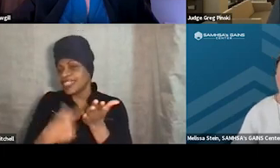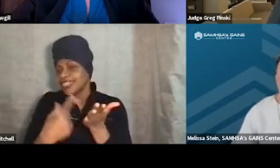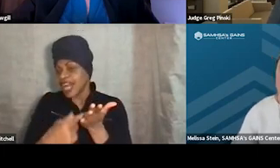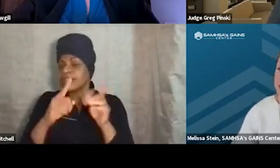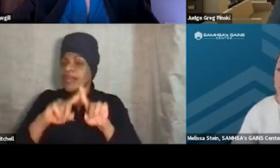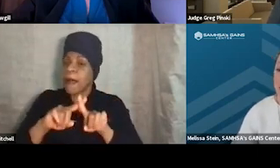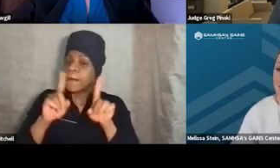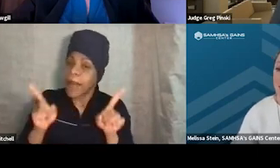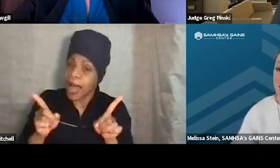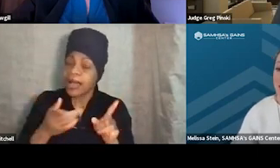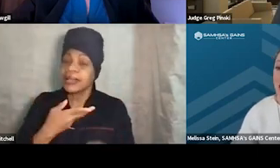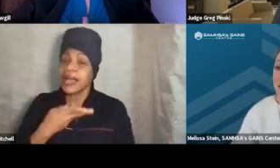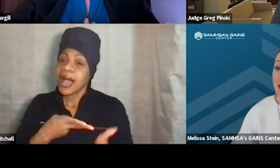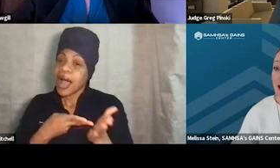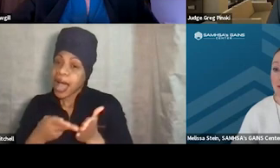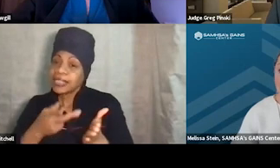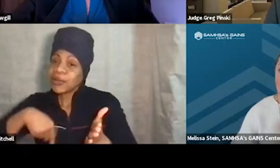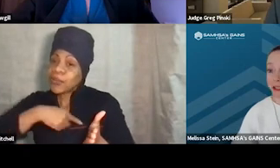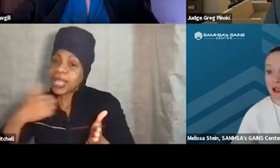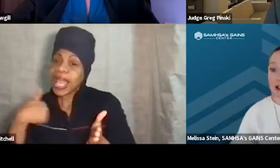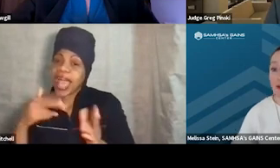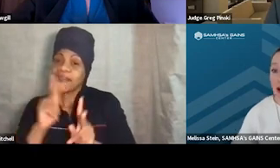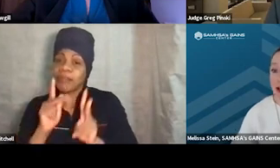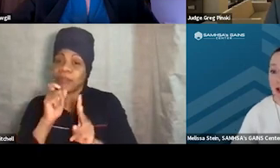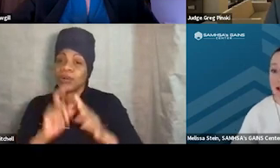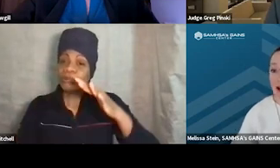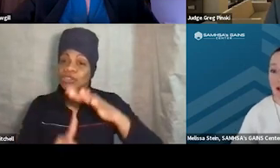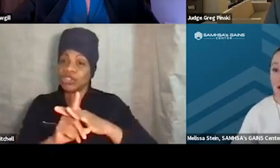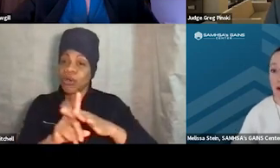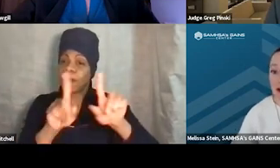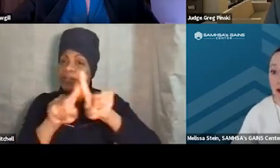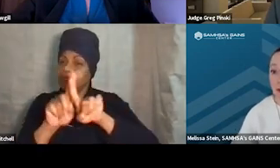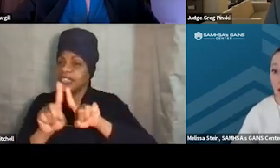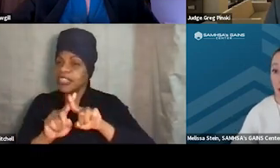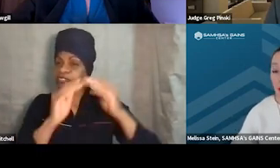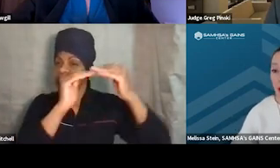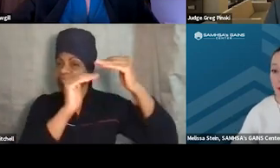the truth is we do have folks that come in at various stages of readiness into these treatment court programs.